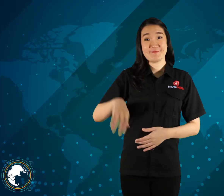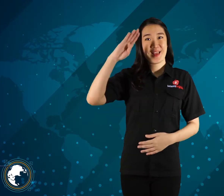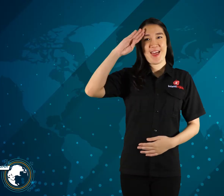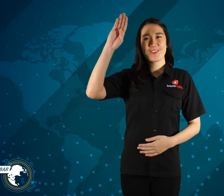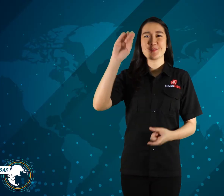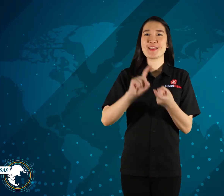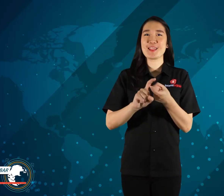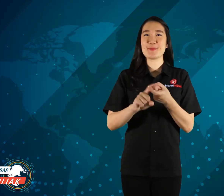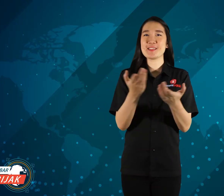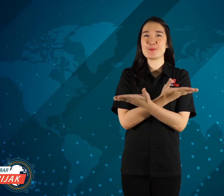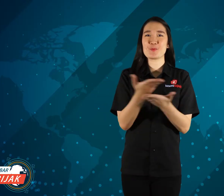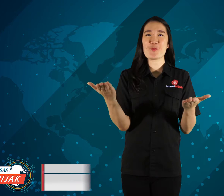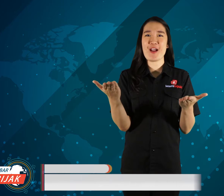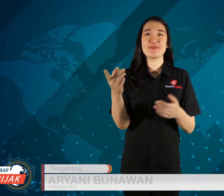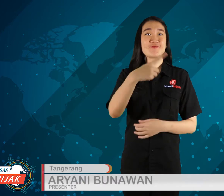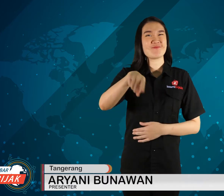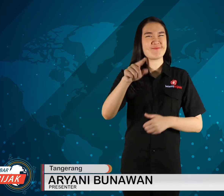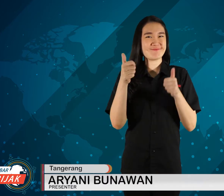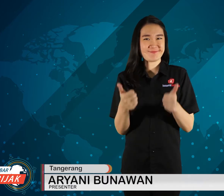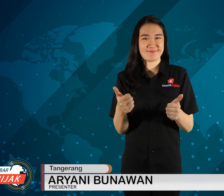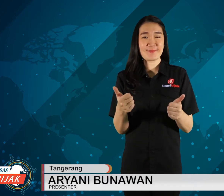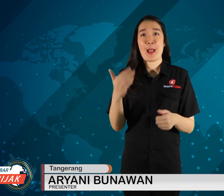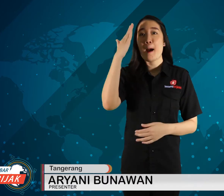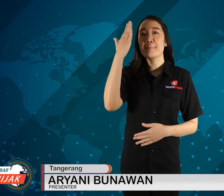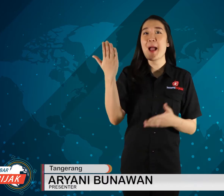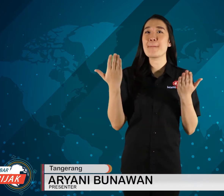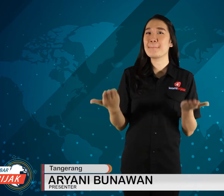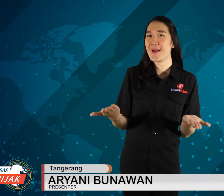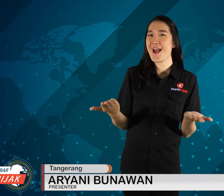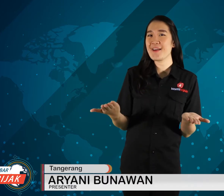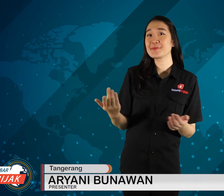Hello all friends, how are you?